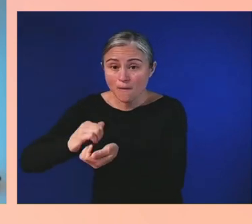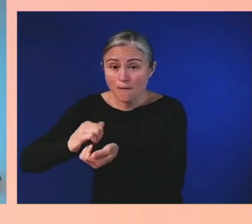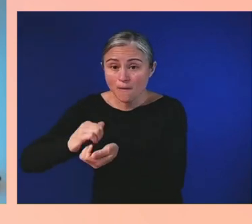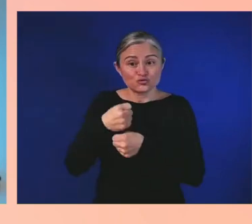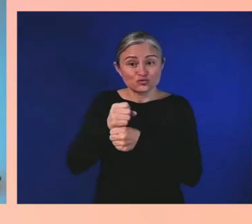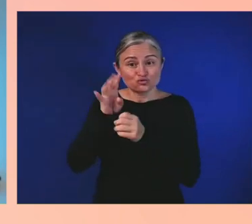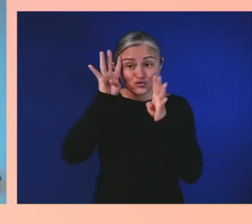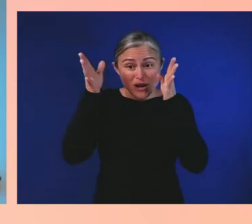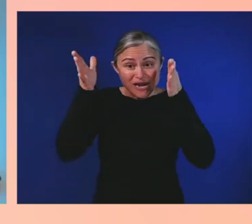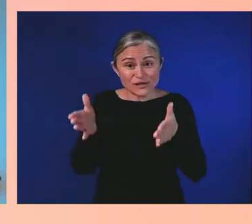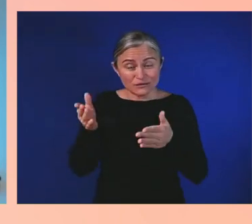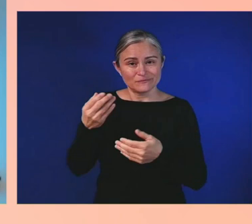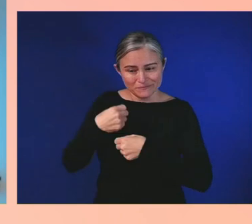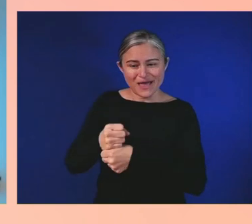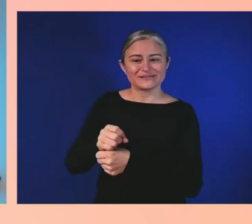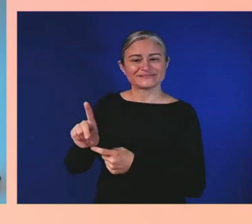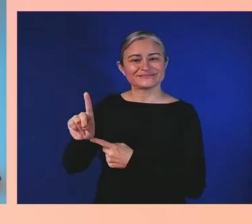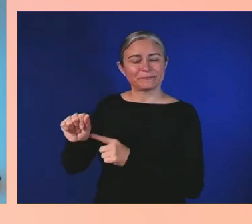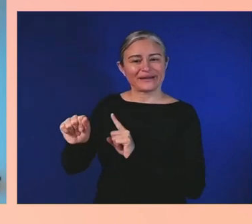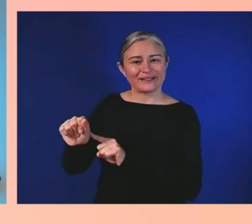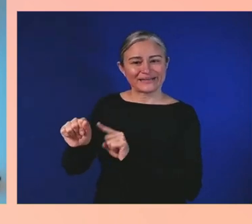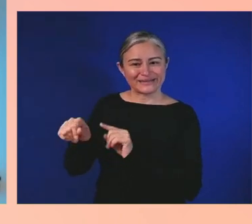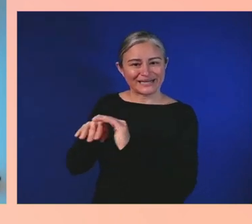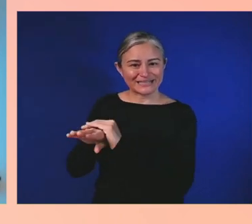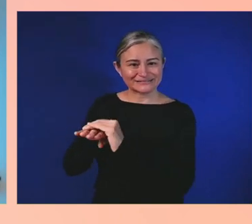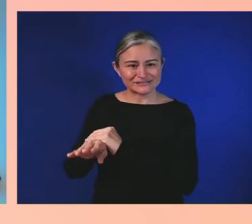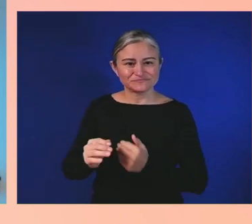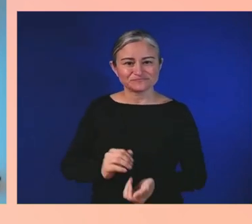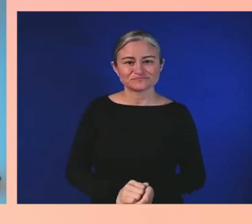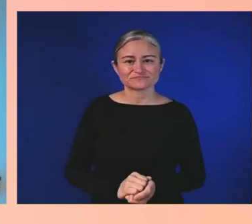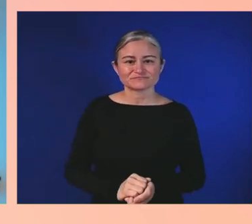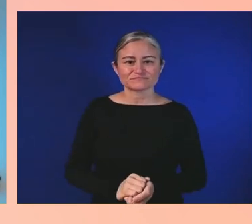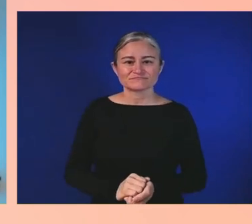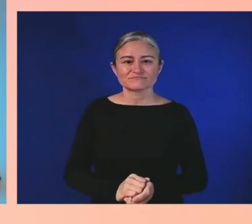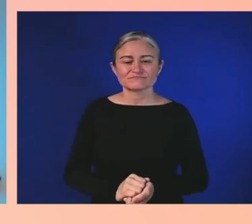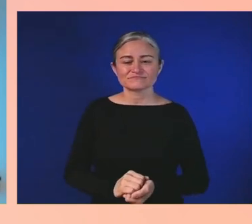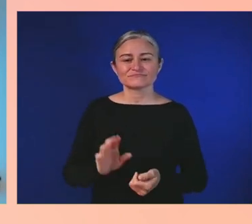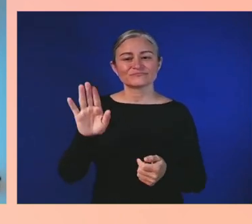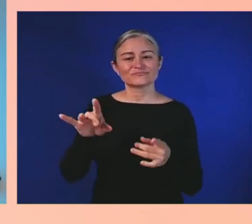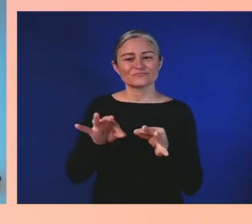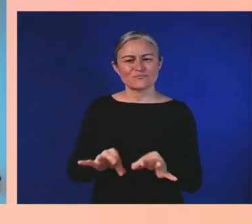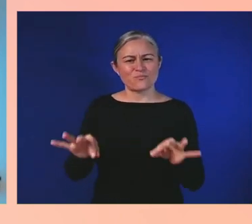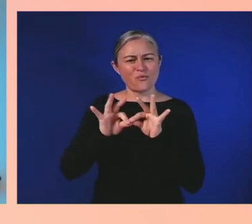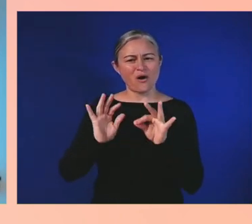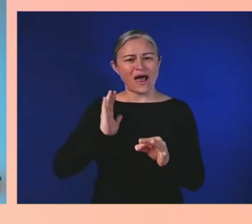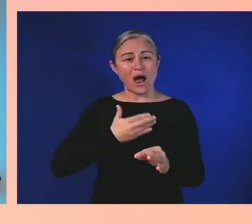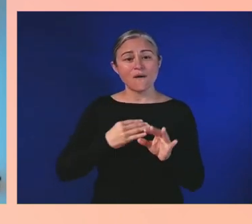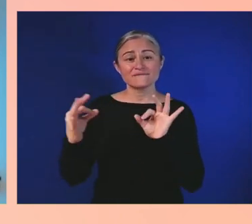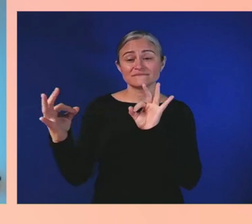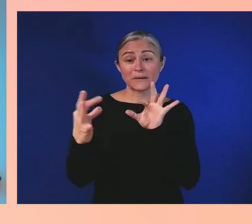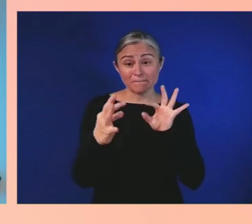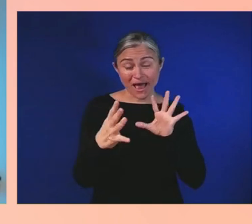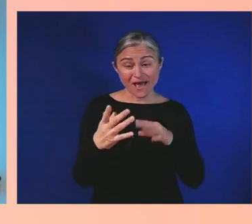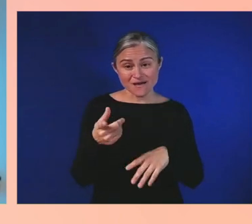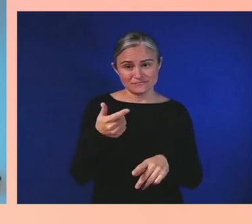It was key that our feedback as creators was brutally honest.